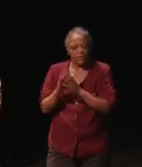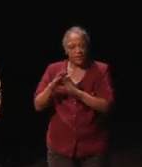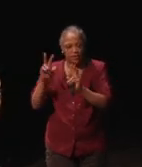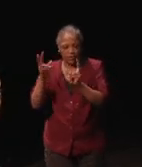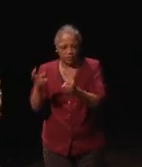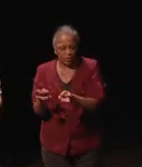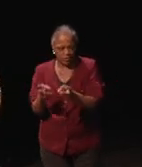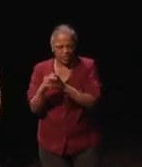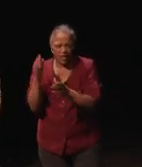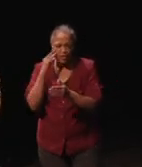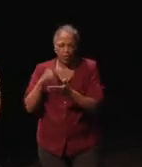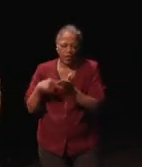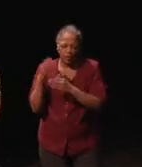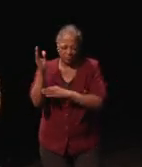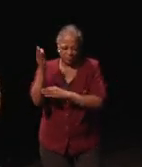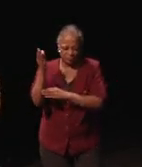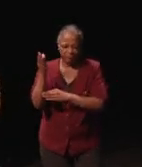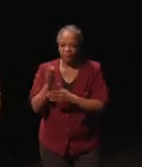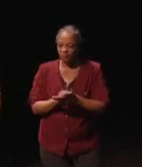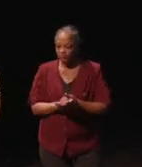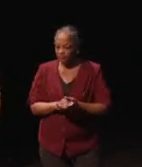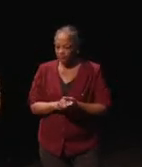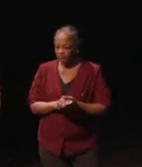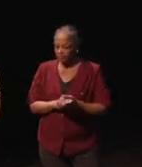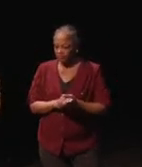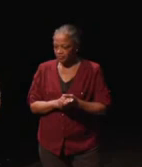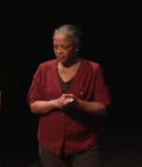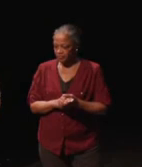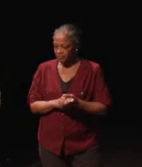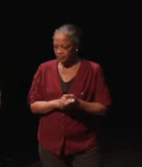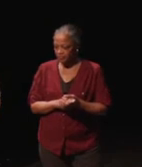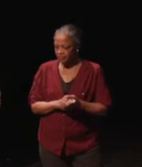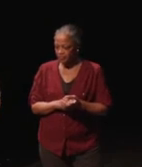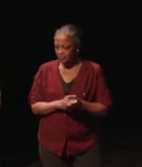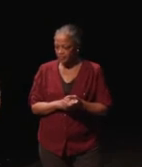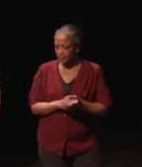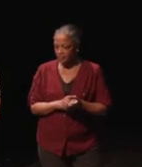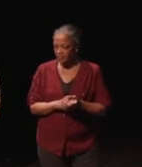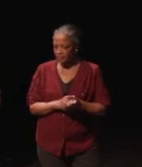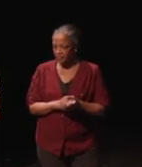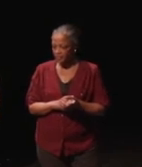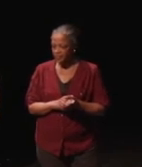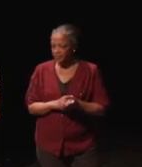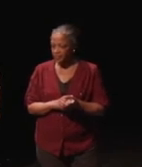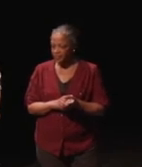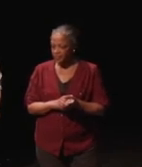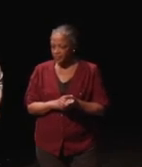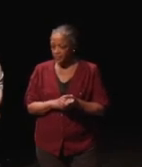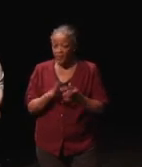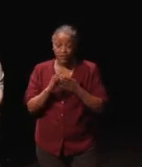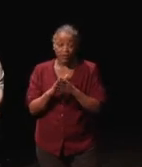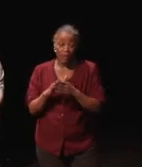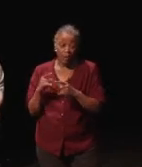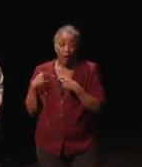knew what he was going to be talking about. So, up until this time,